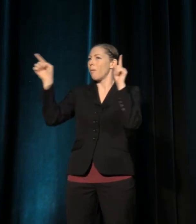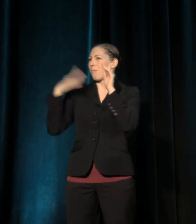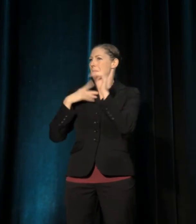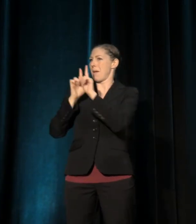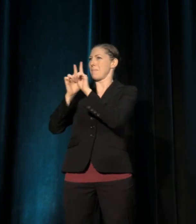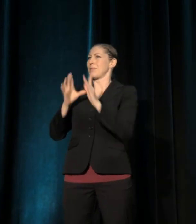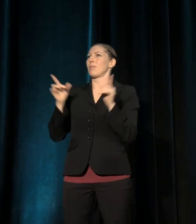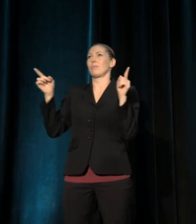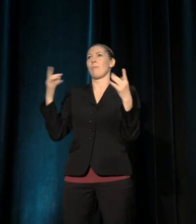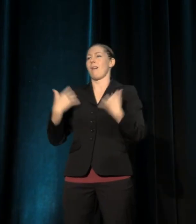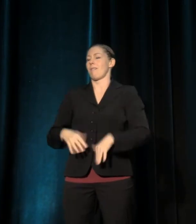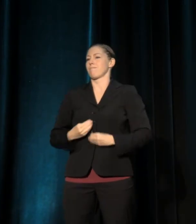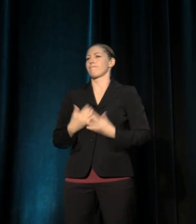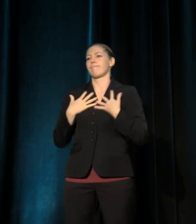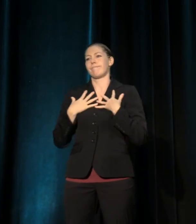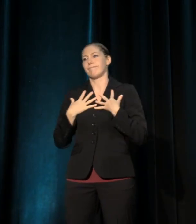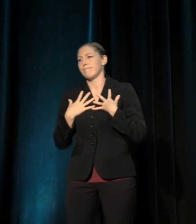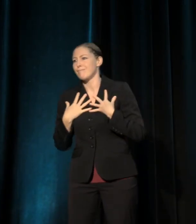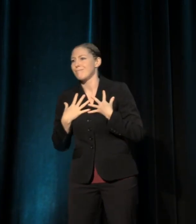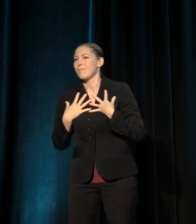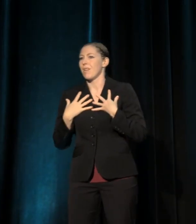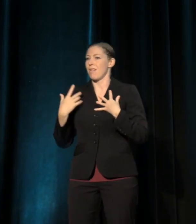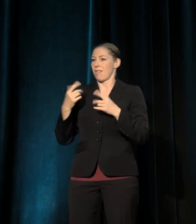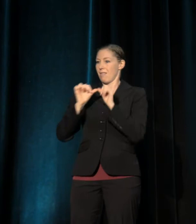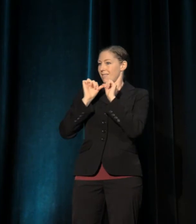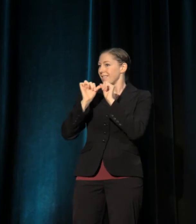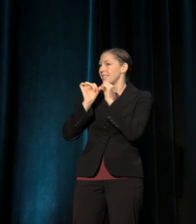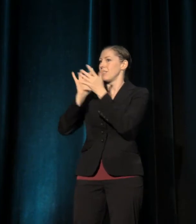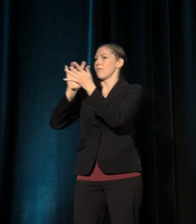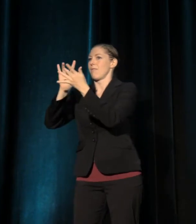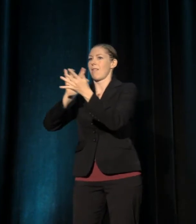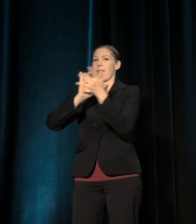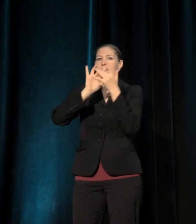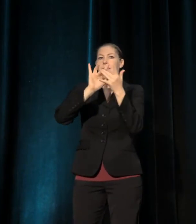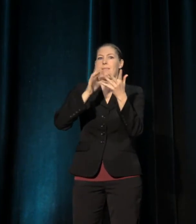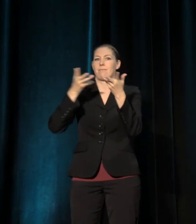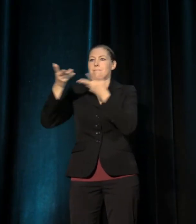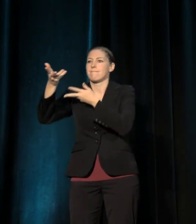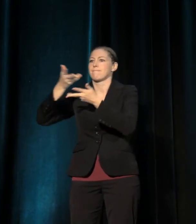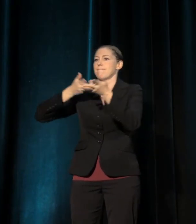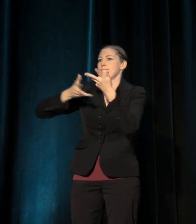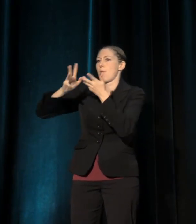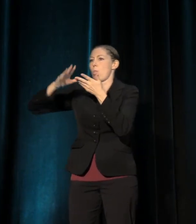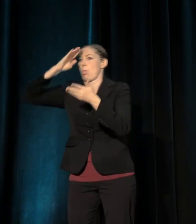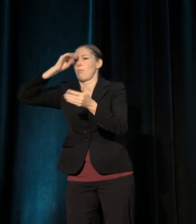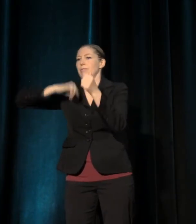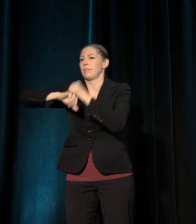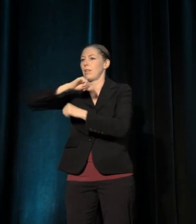We continue to learn so much from each other and we've come to understand how precious our time is together.